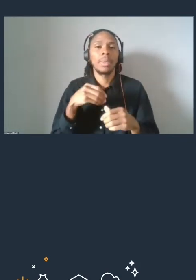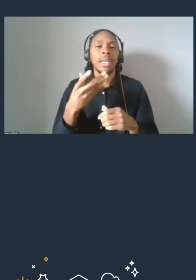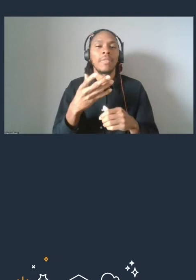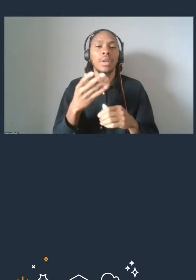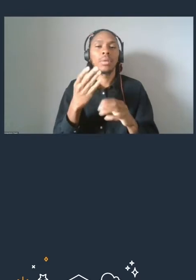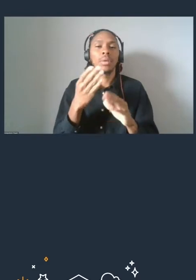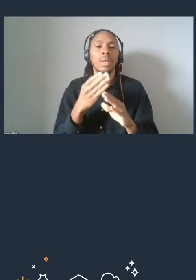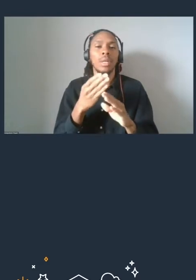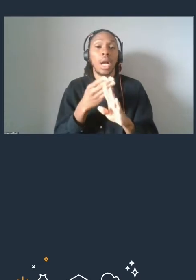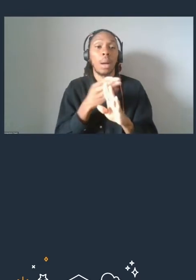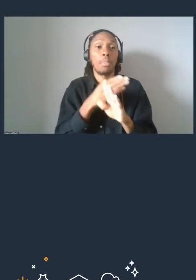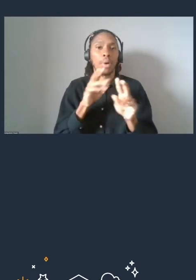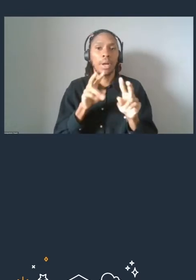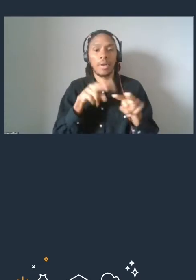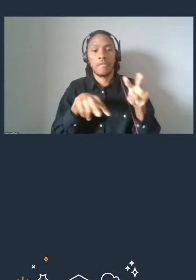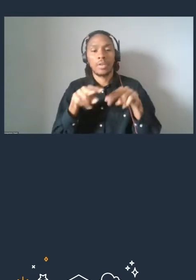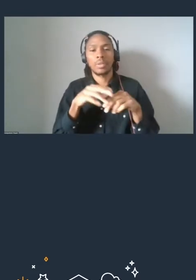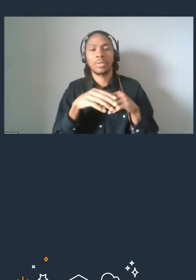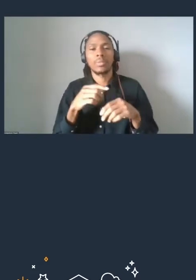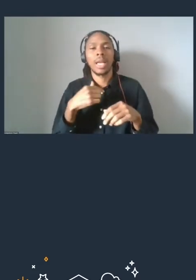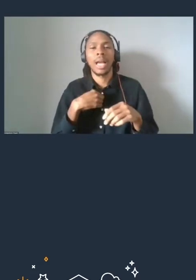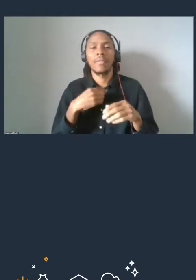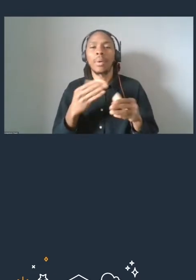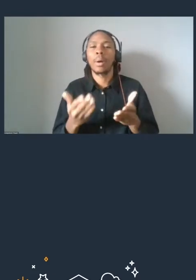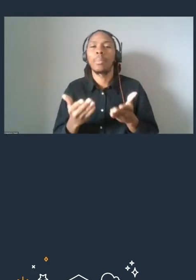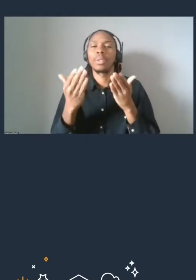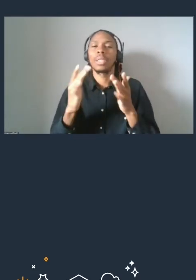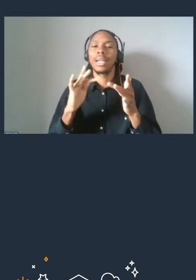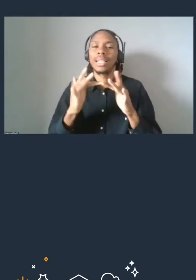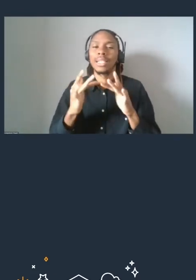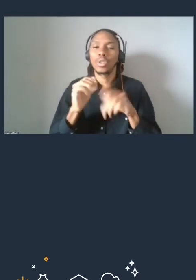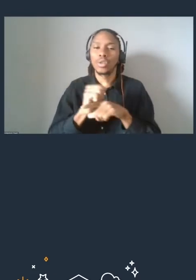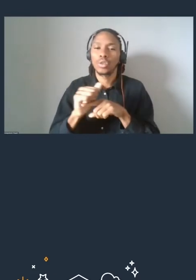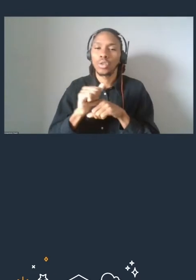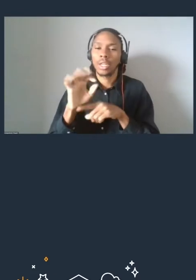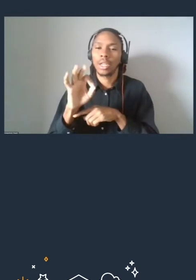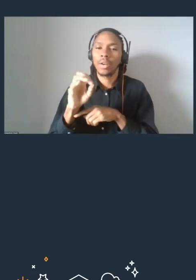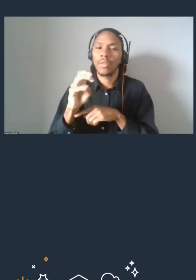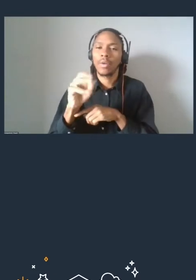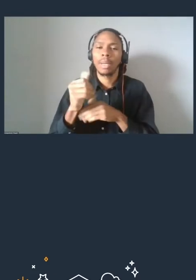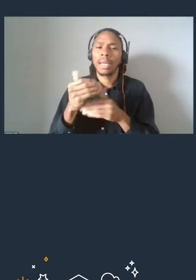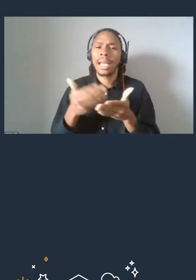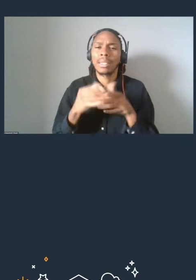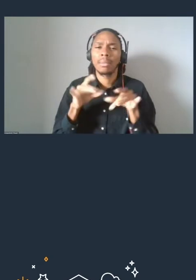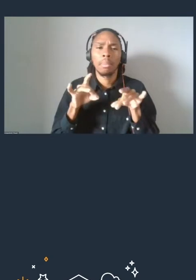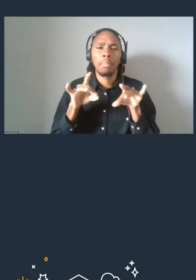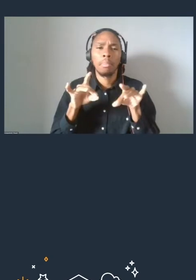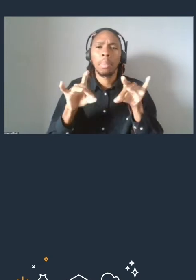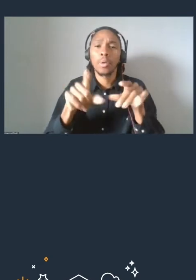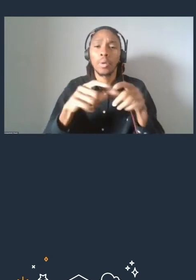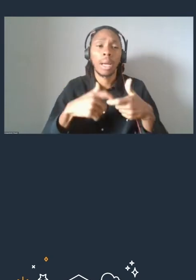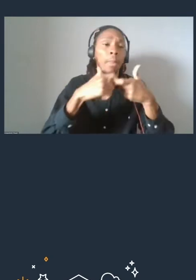it is presented in a digital training format that is easy to consume, that you can pick up and resume at any given time,